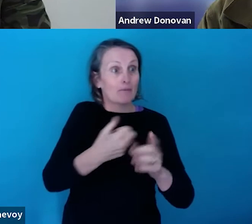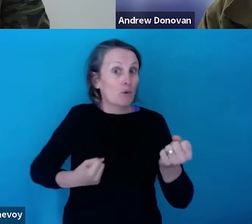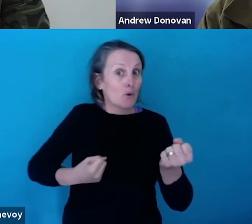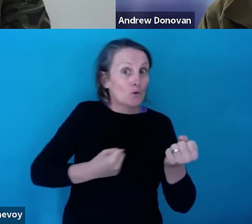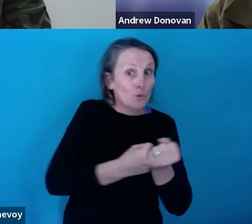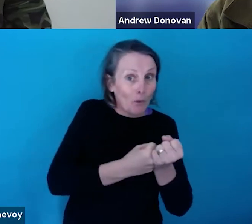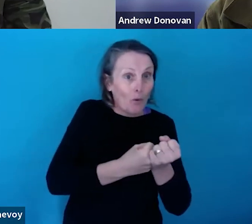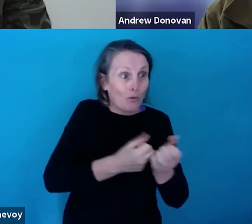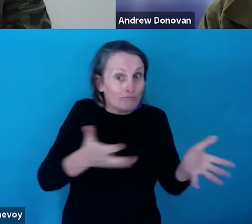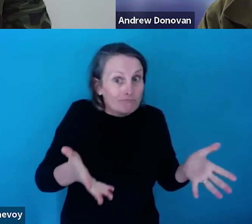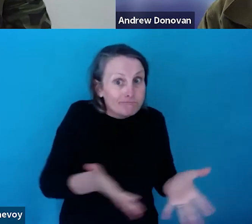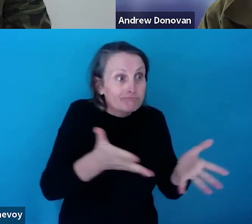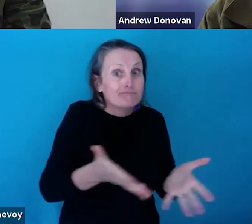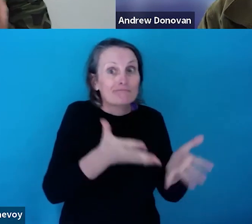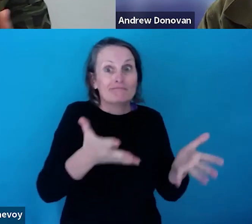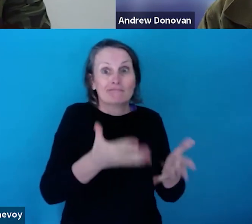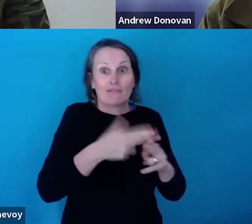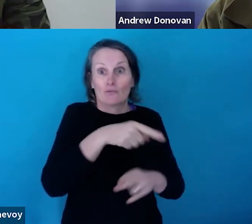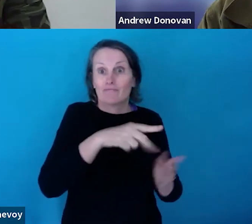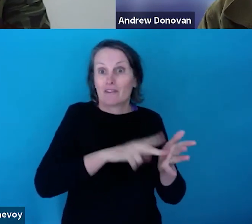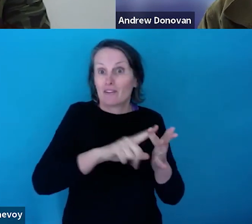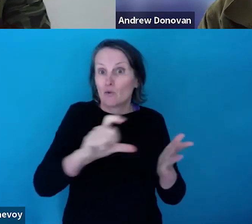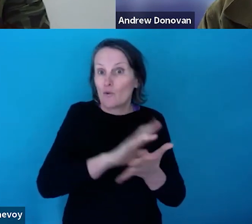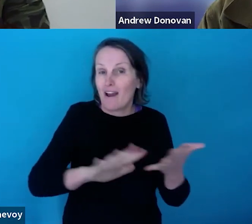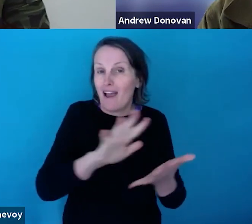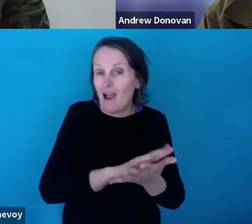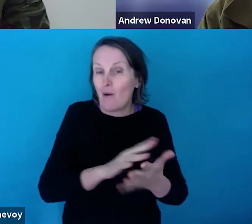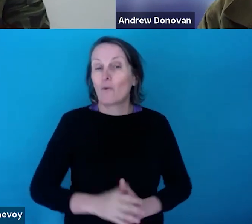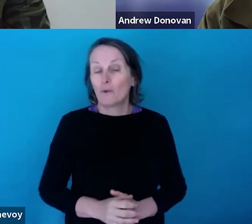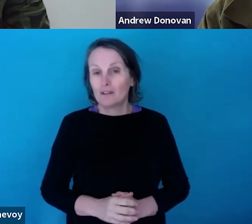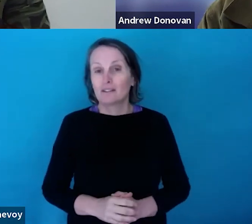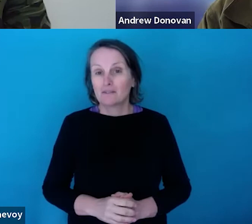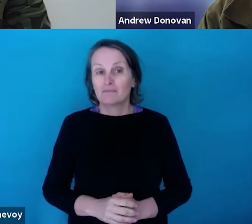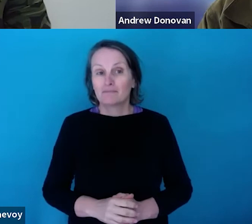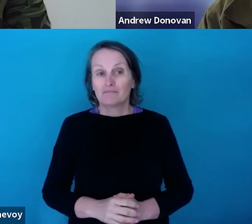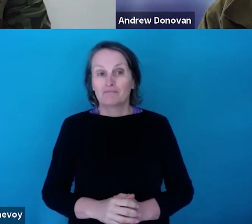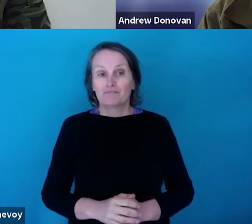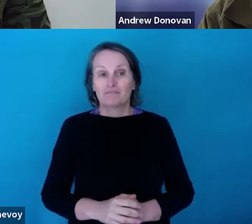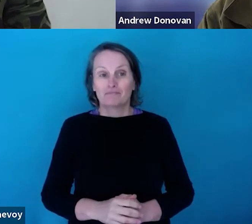capacity, you know, help kind of future sustainability of the sector in Victoria?